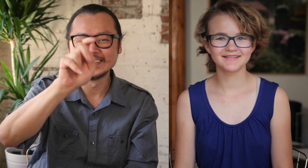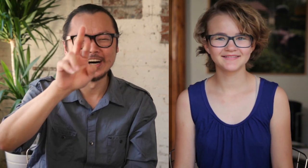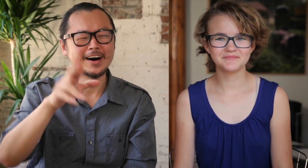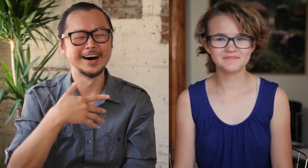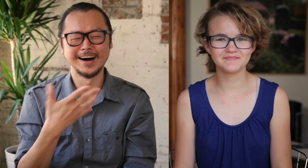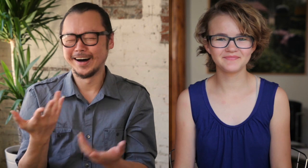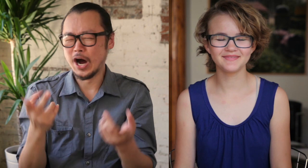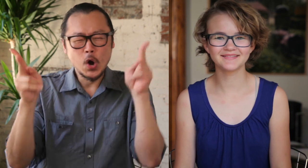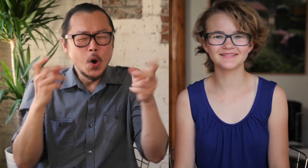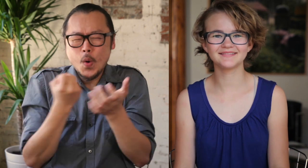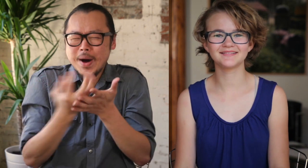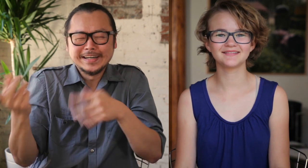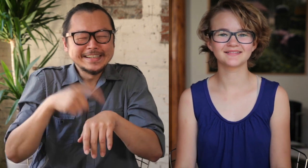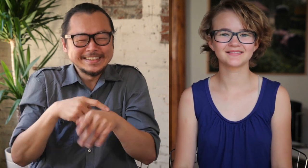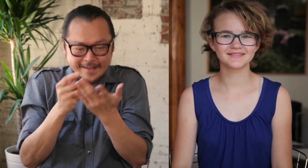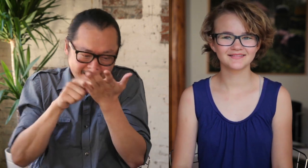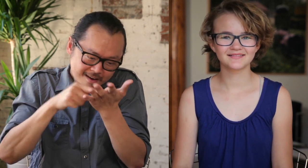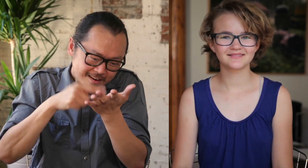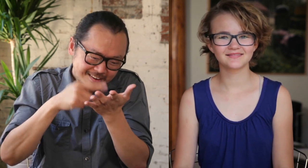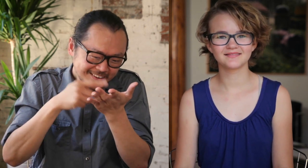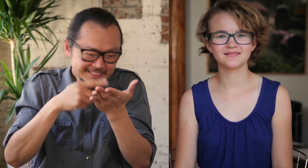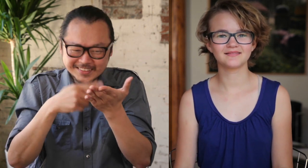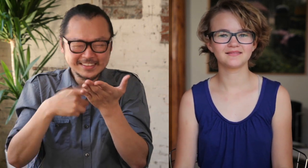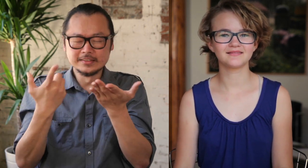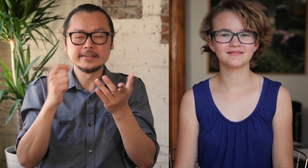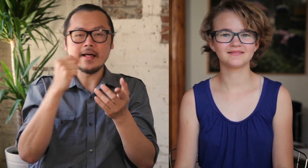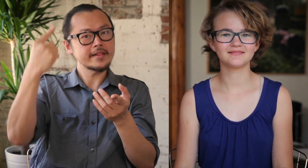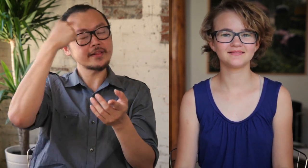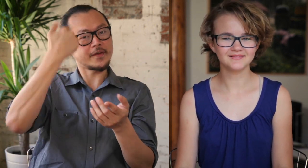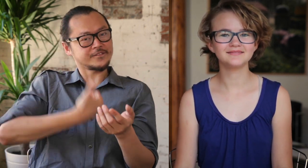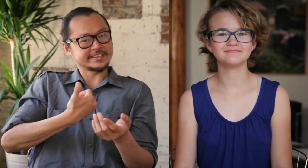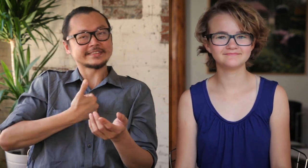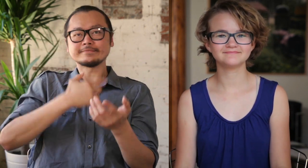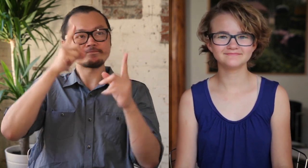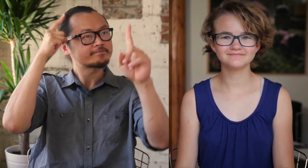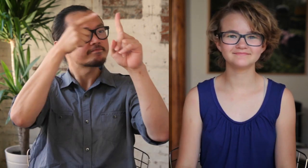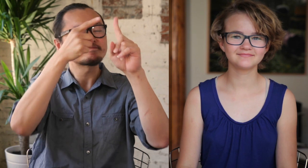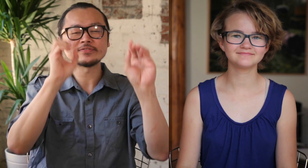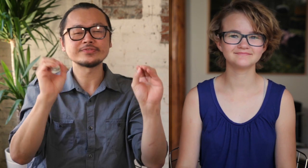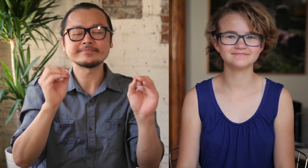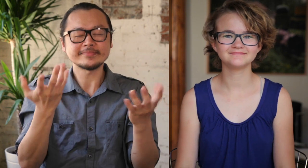People waste so much time looking at their phones. They lose a sense of self and lose their goals.